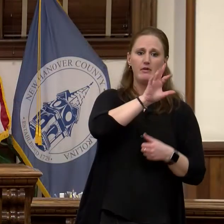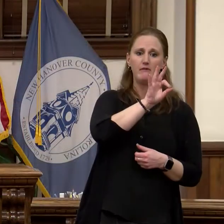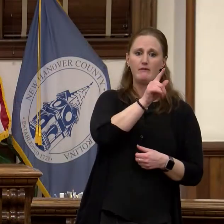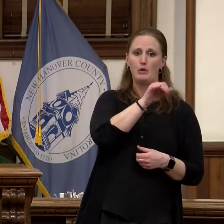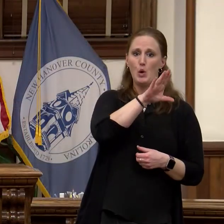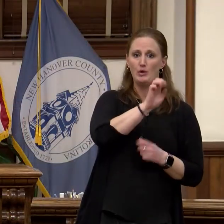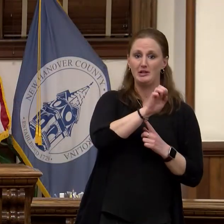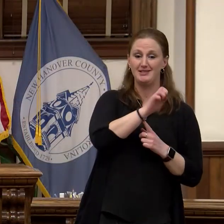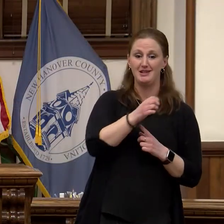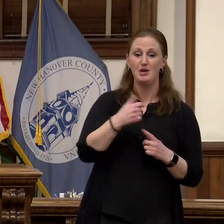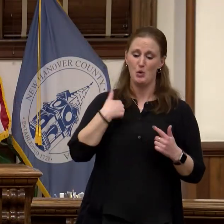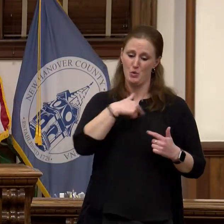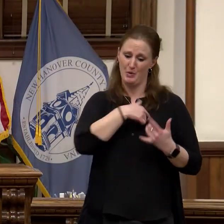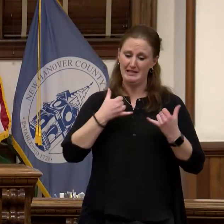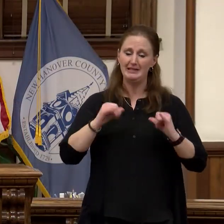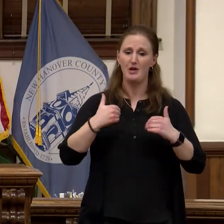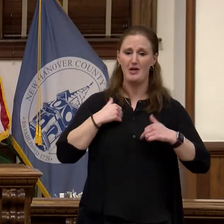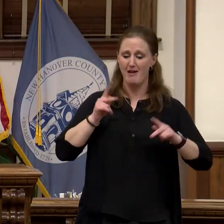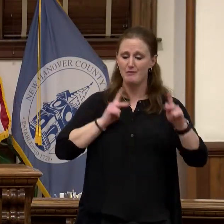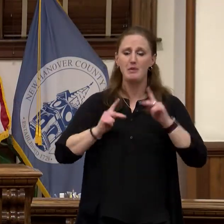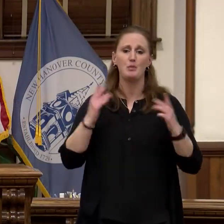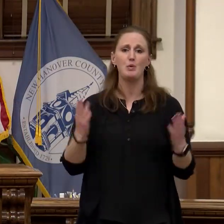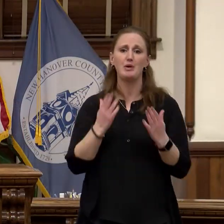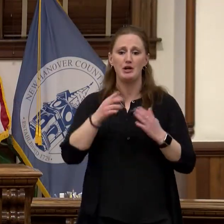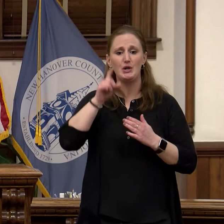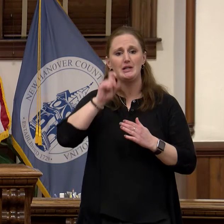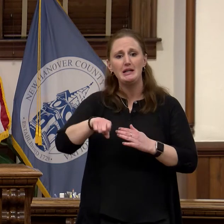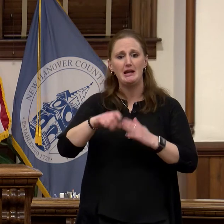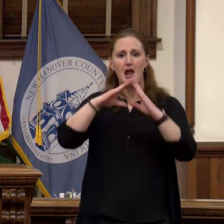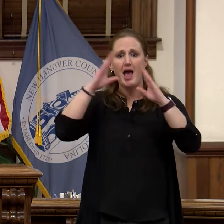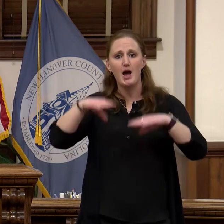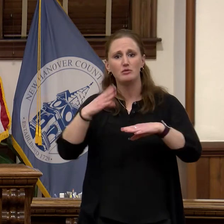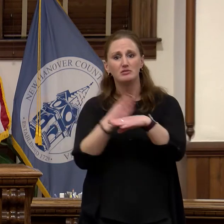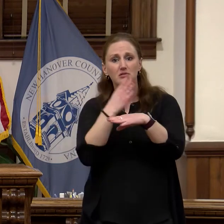neighbors who are in need of home repairs, or housing, jobs or help